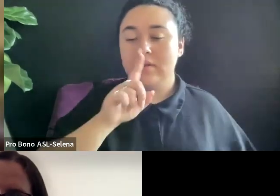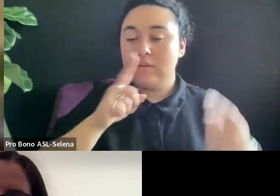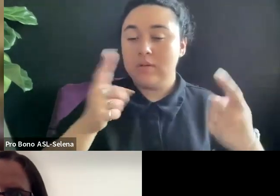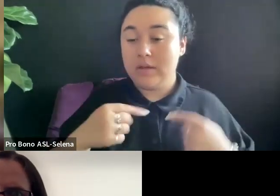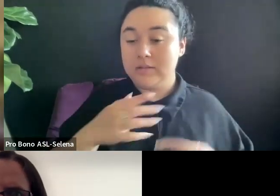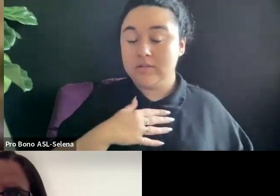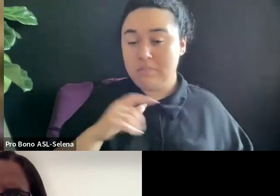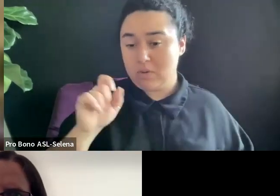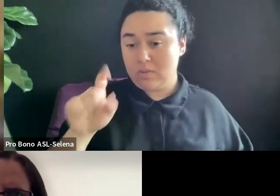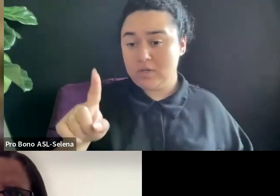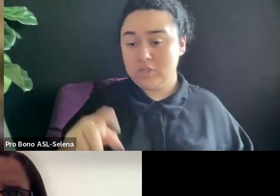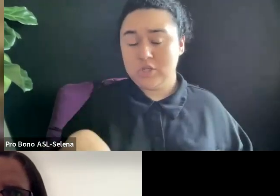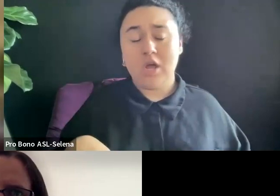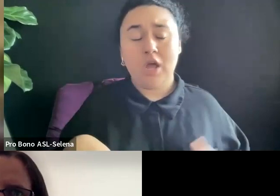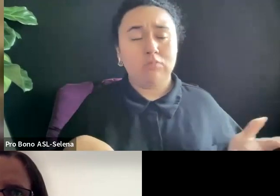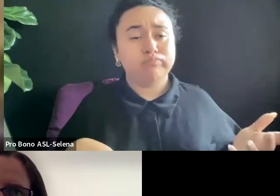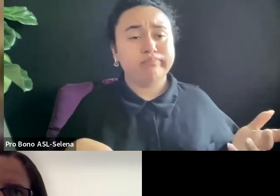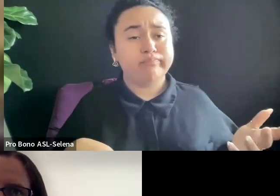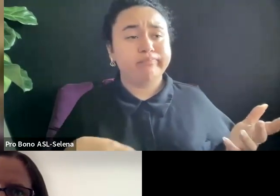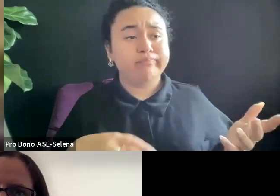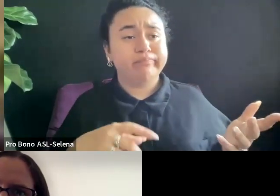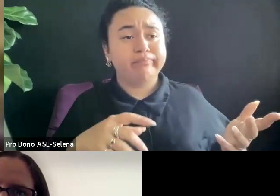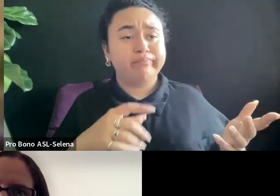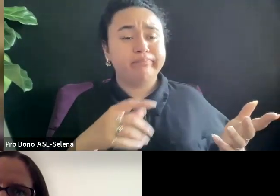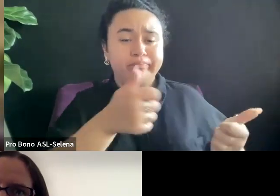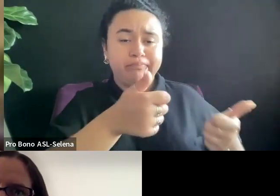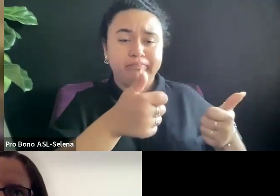WE HAVE A QUESTION IN THE AUDIENCE.